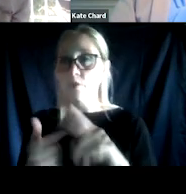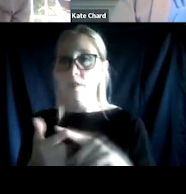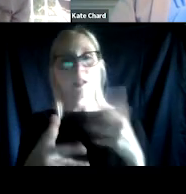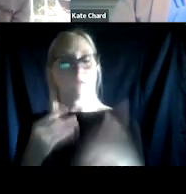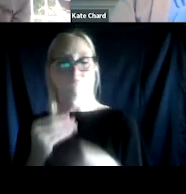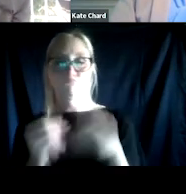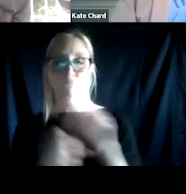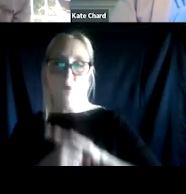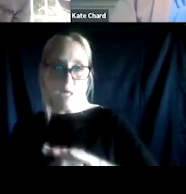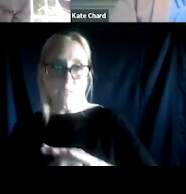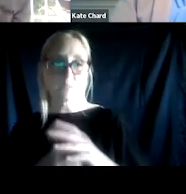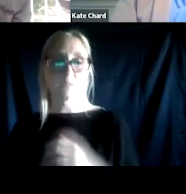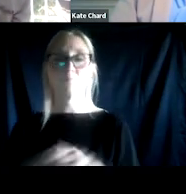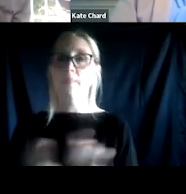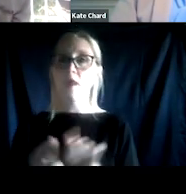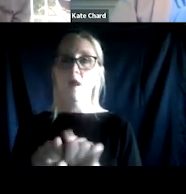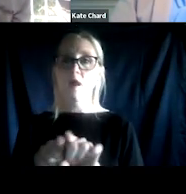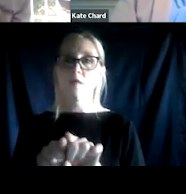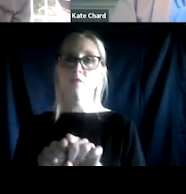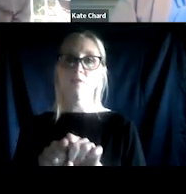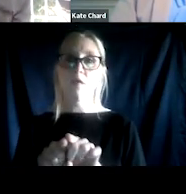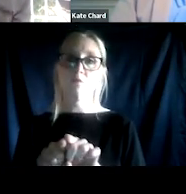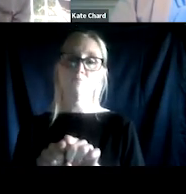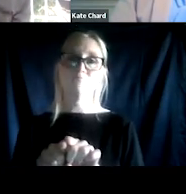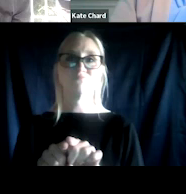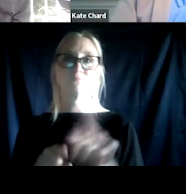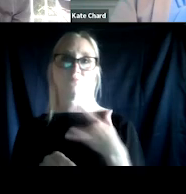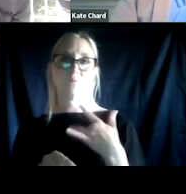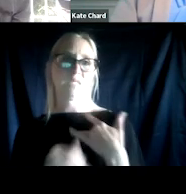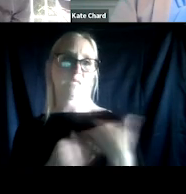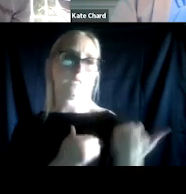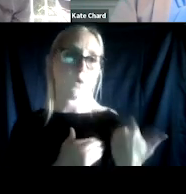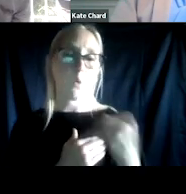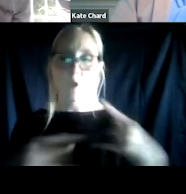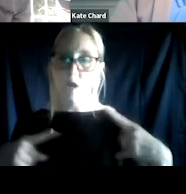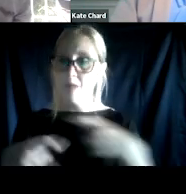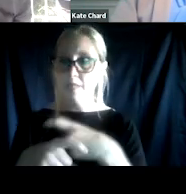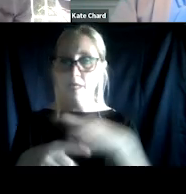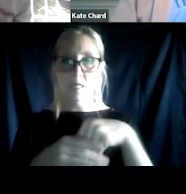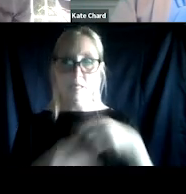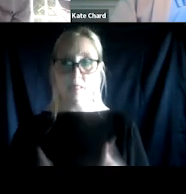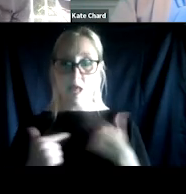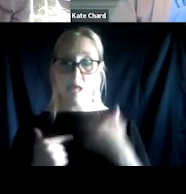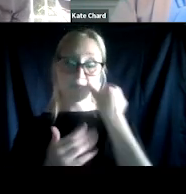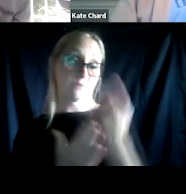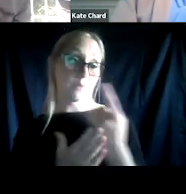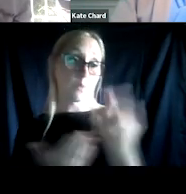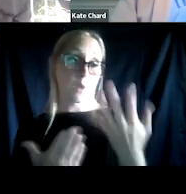It also creates return to this idea of burdensomeness, a lot of complications in someone's life, someone who wants to get back to work, someone who's trying to improve relationships